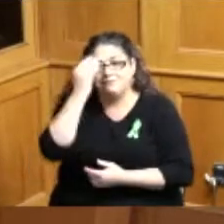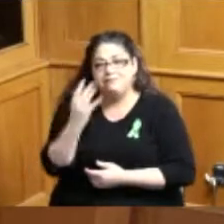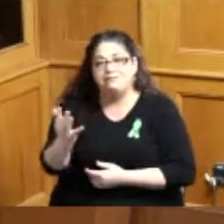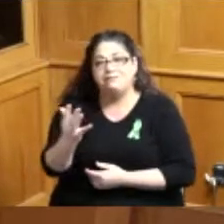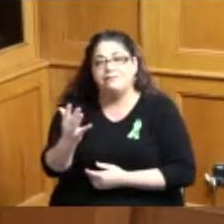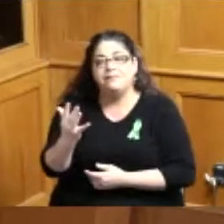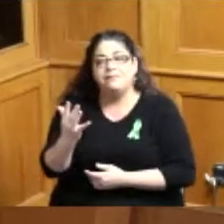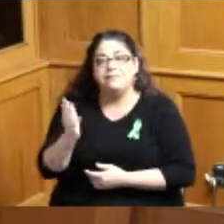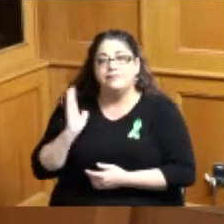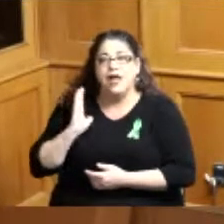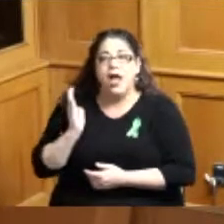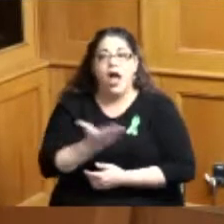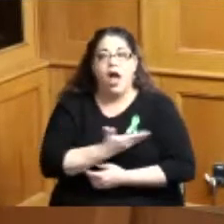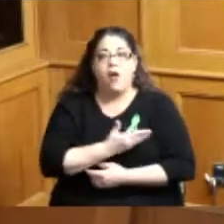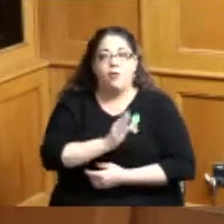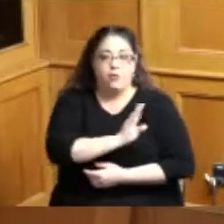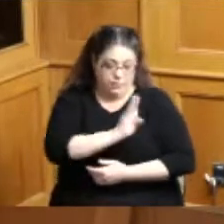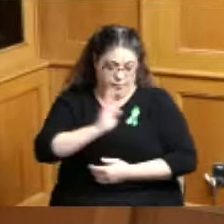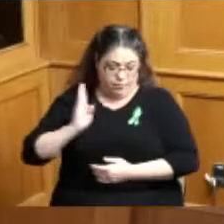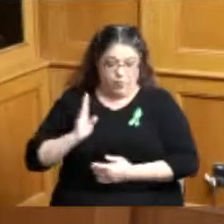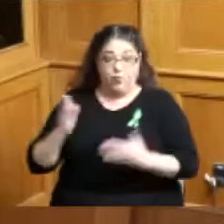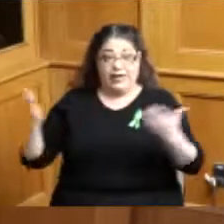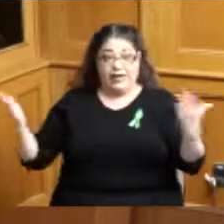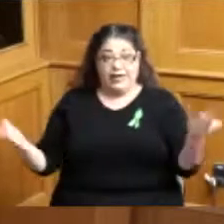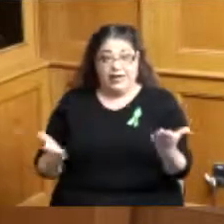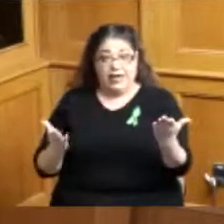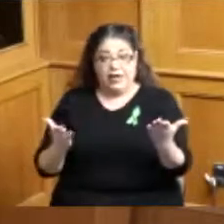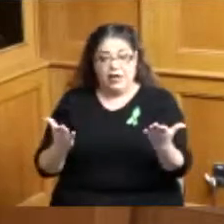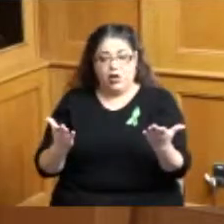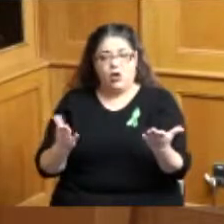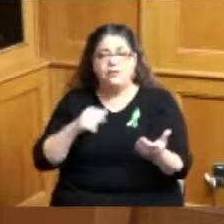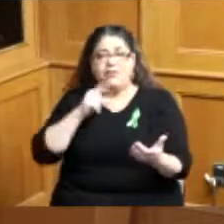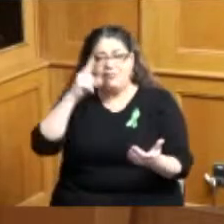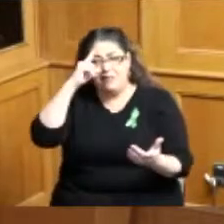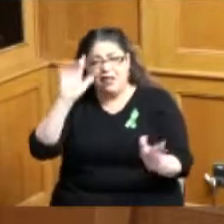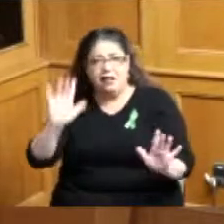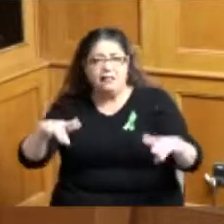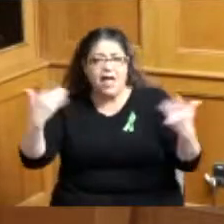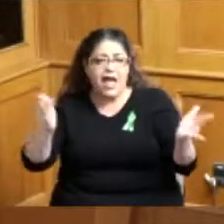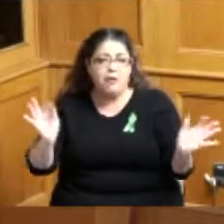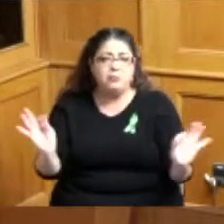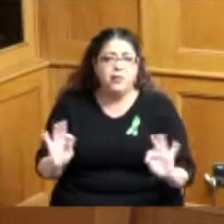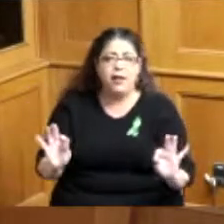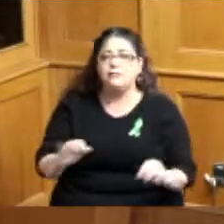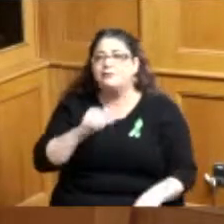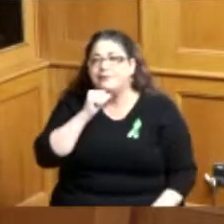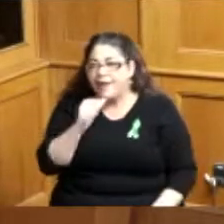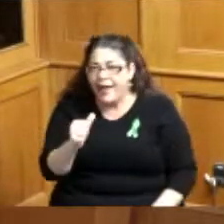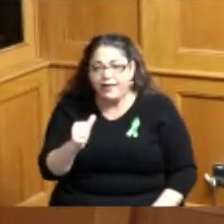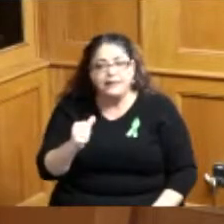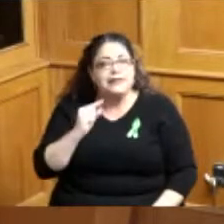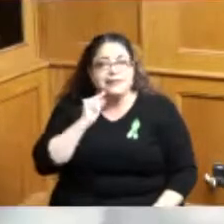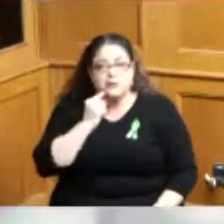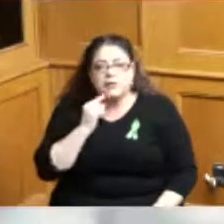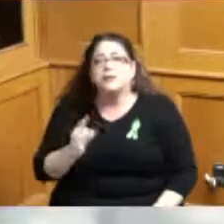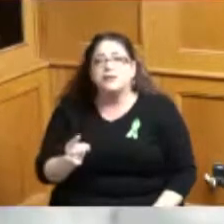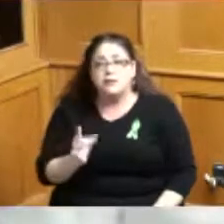that our board certainly takes this very serious we've put some of the American Rescue dollars